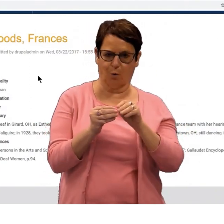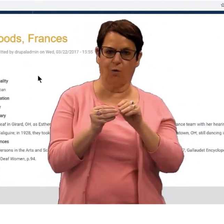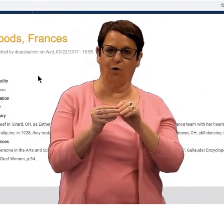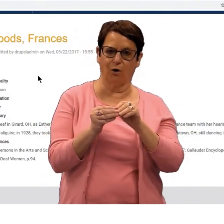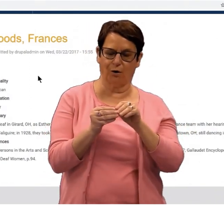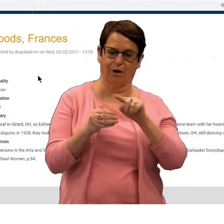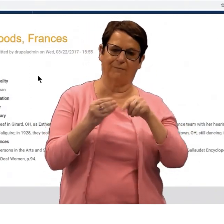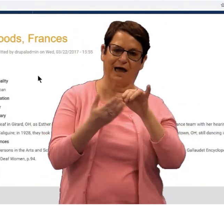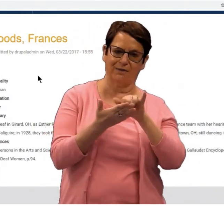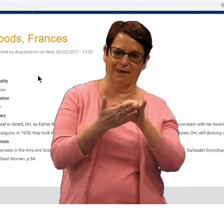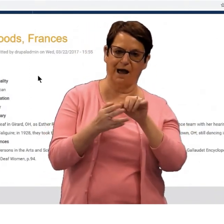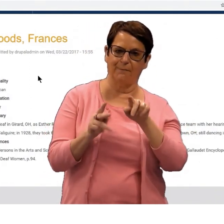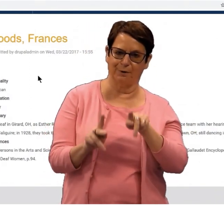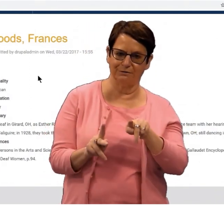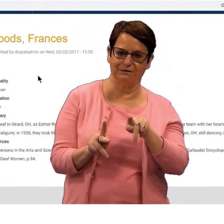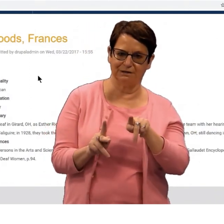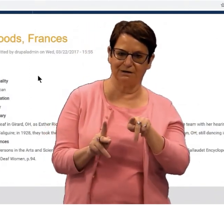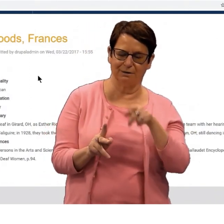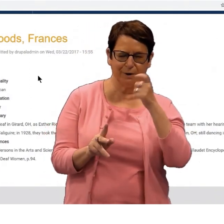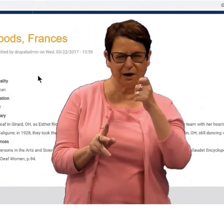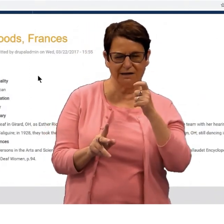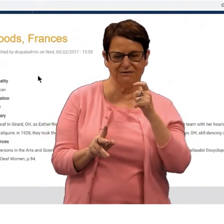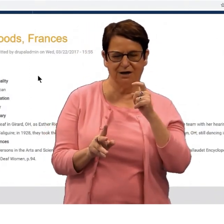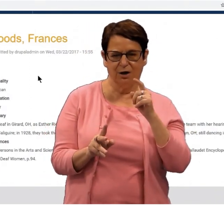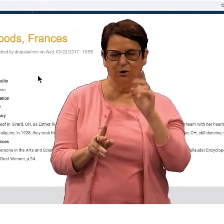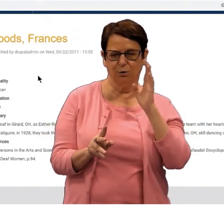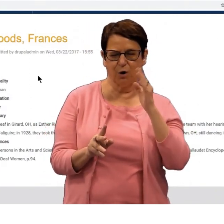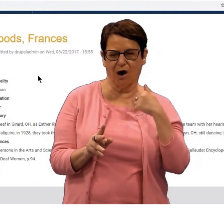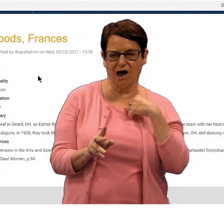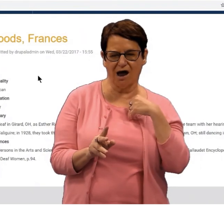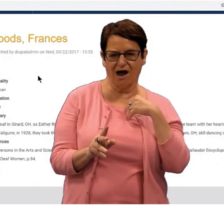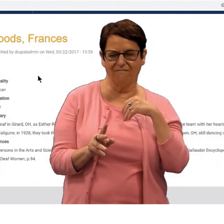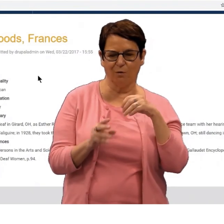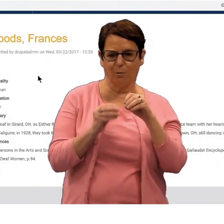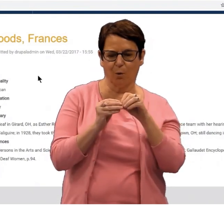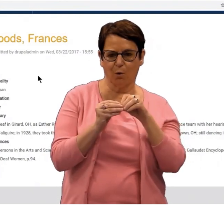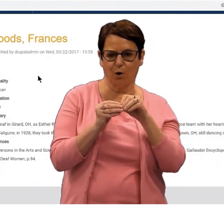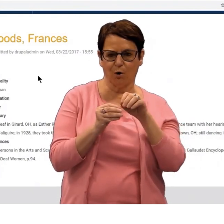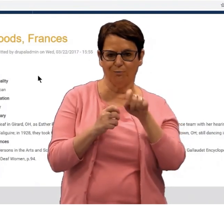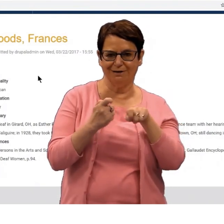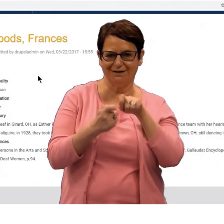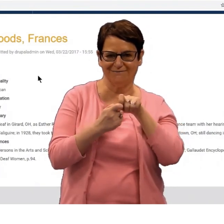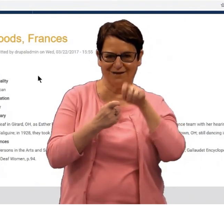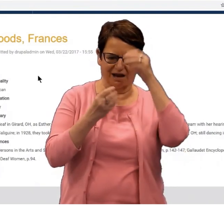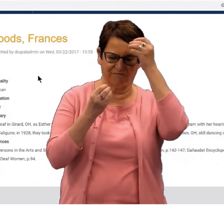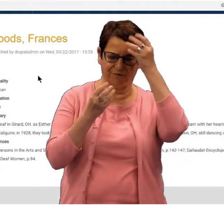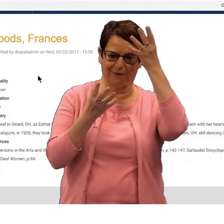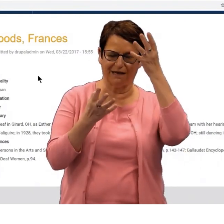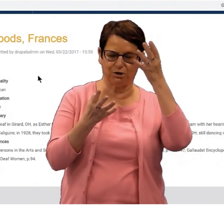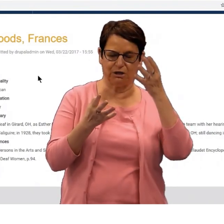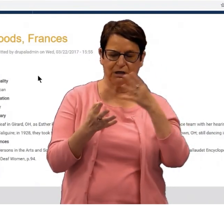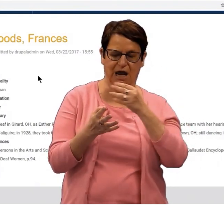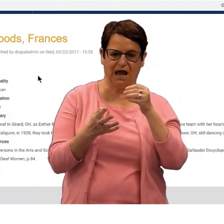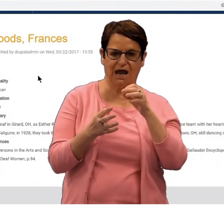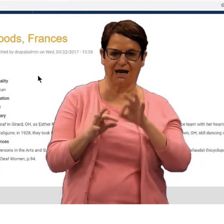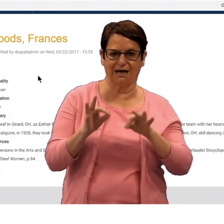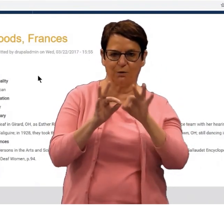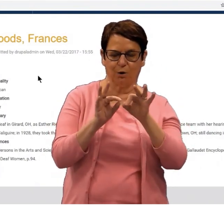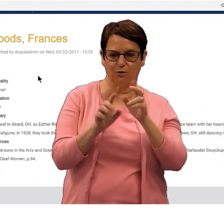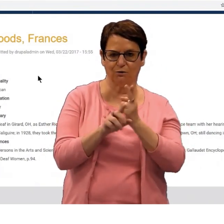Once you get started, you'll find more information about that person. And you'll have more specific information